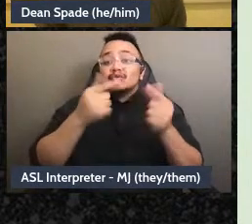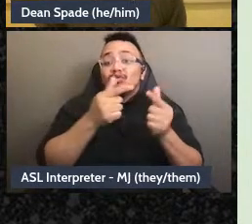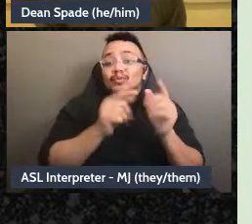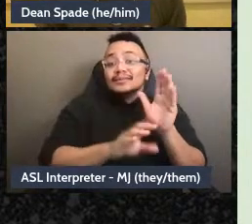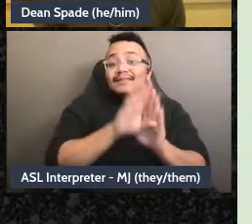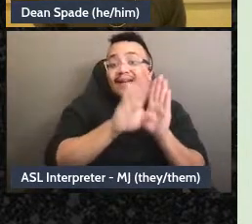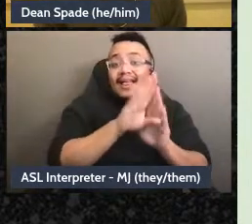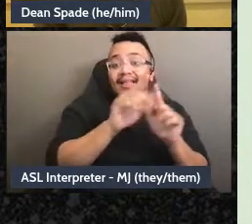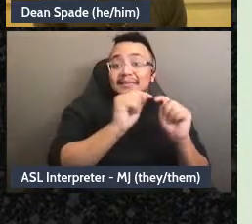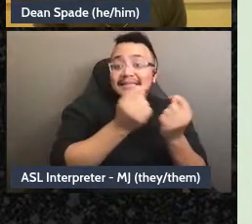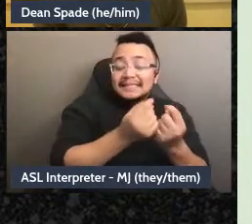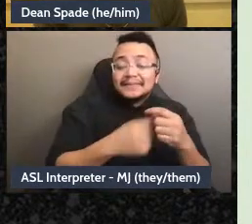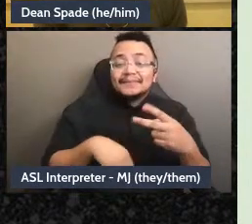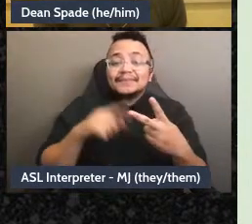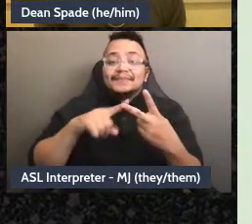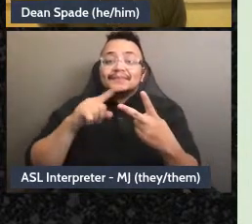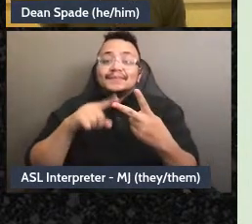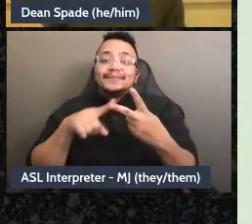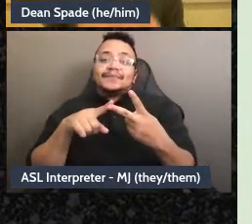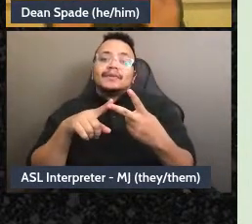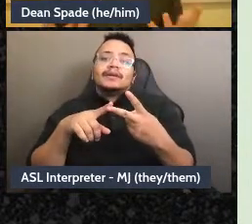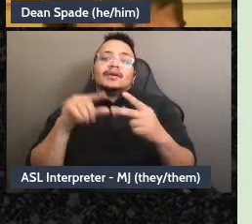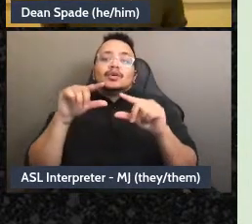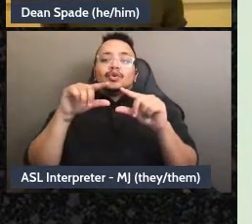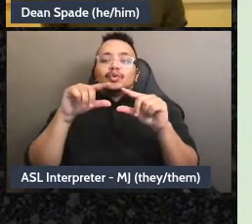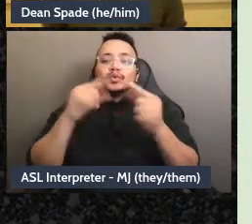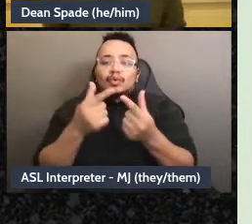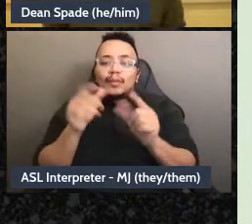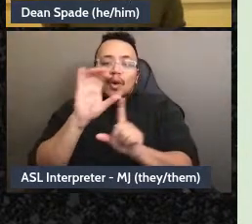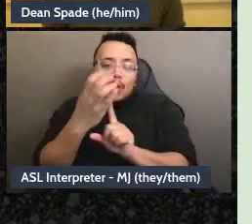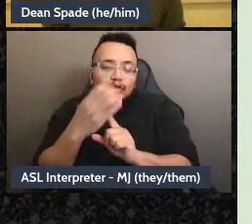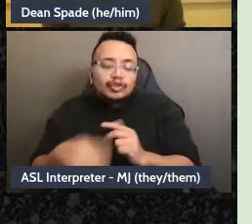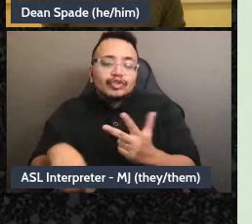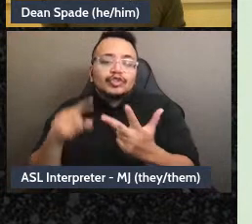or the Care and Feeding Team, you know ,you could come up with any creative name for it,